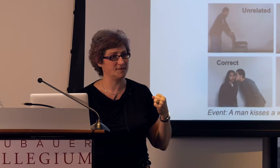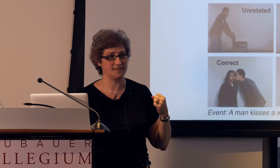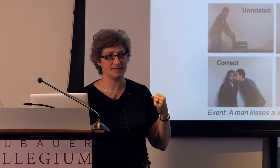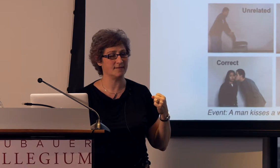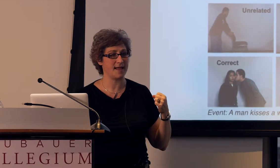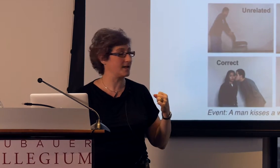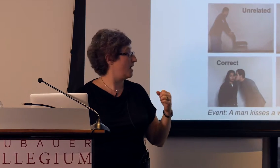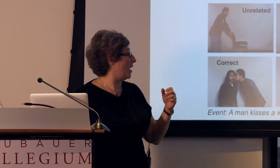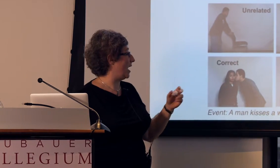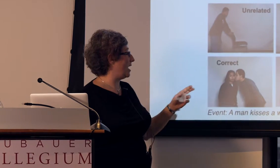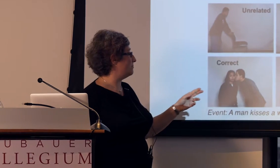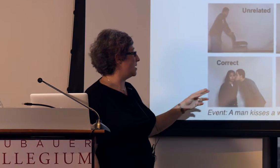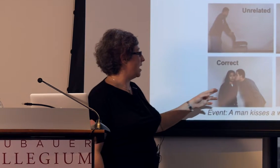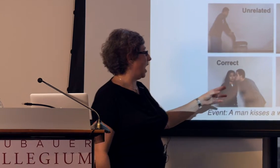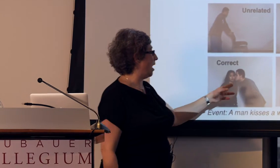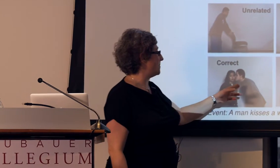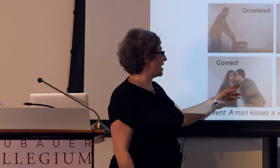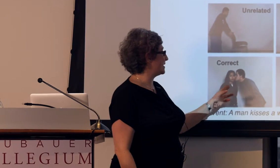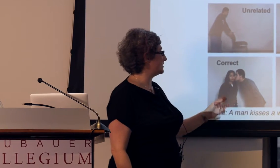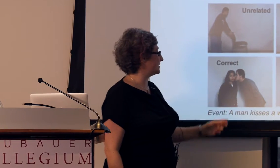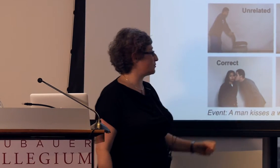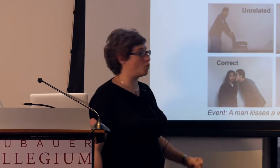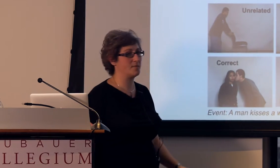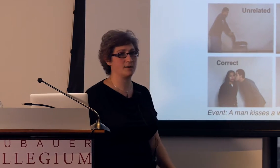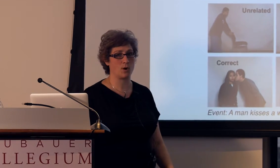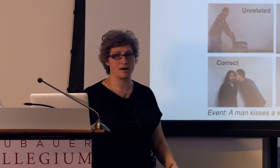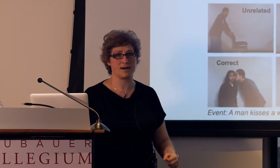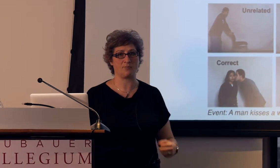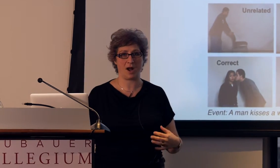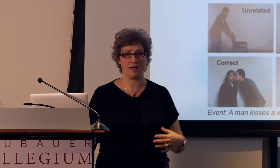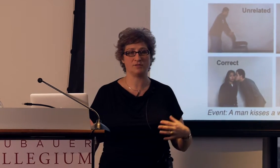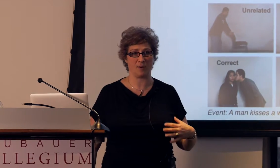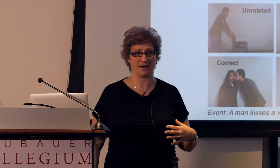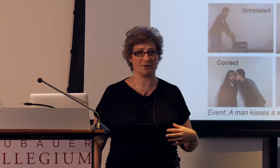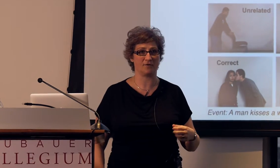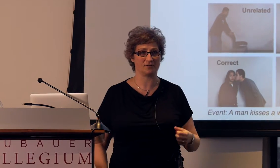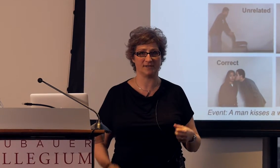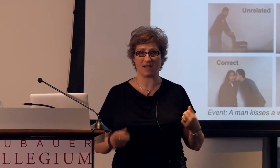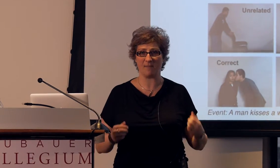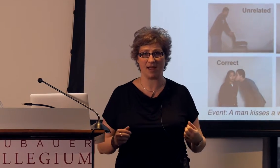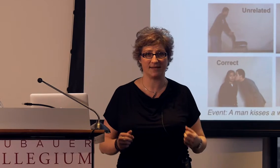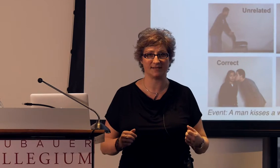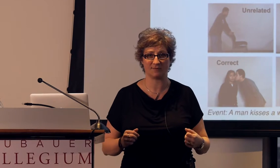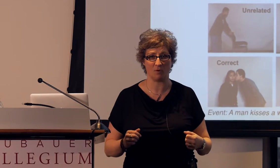Okay, so this isn't like a man kisses a woman wearing a brown sweater versus a man kisses a woman